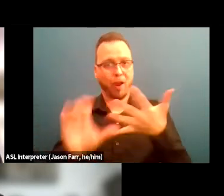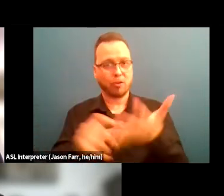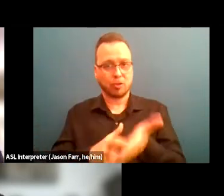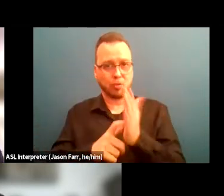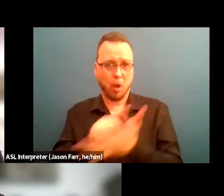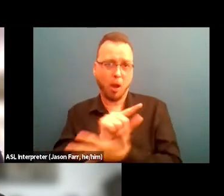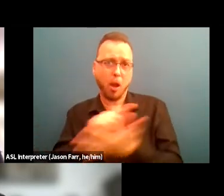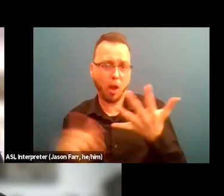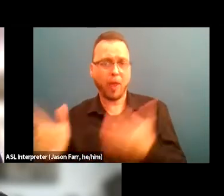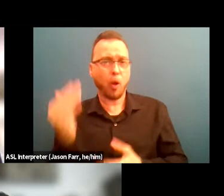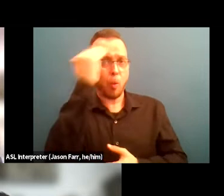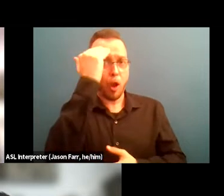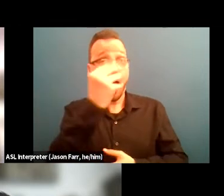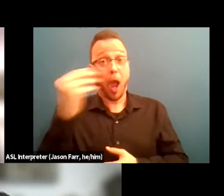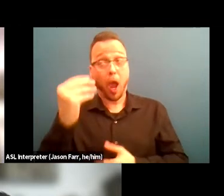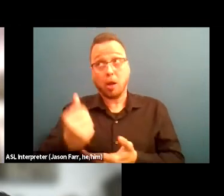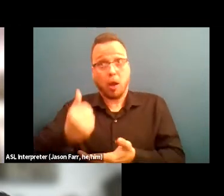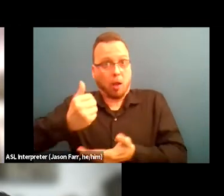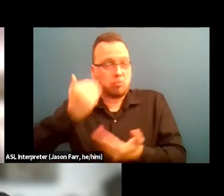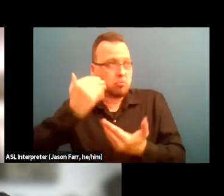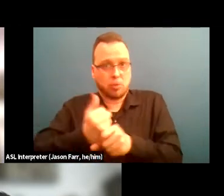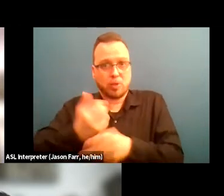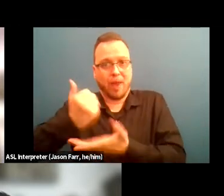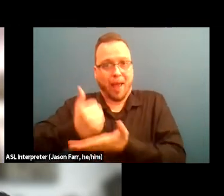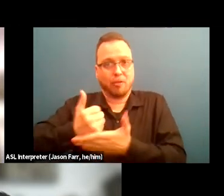and help to enforce criteria coming into our programs,